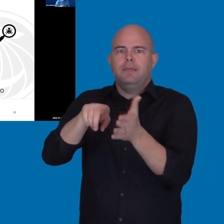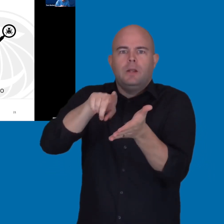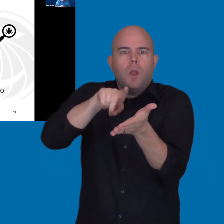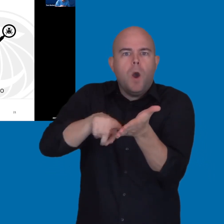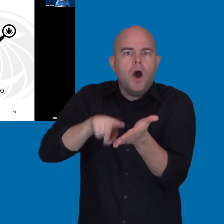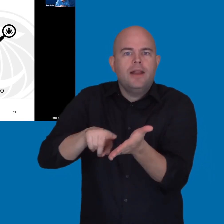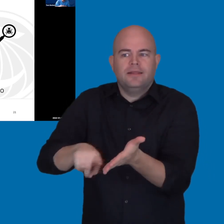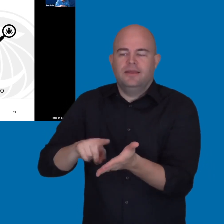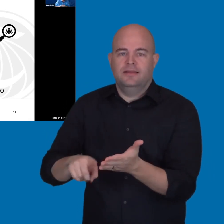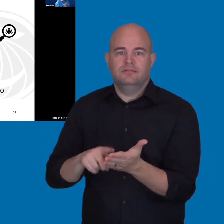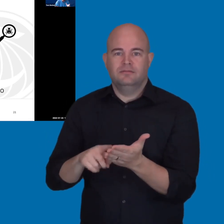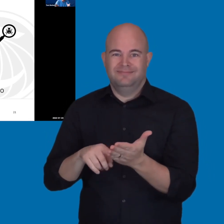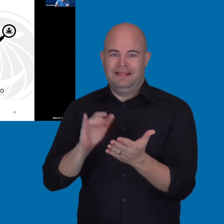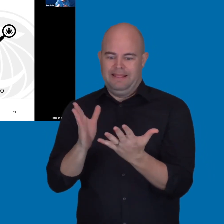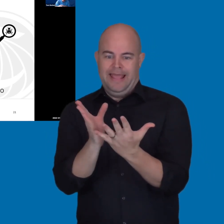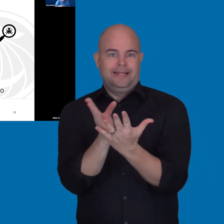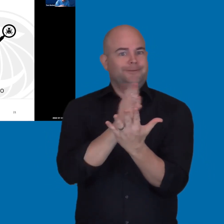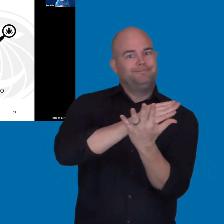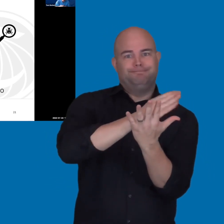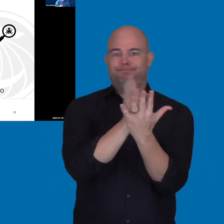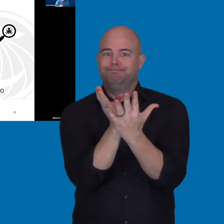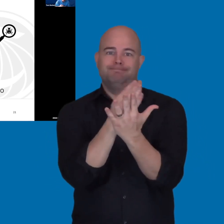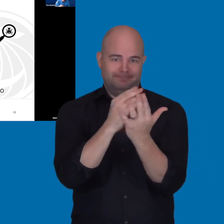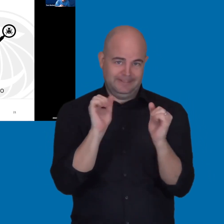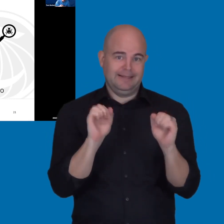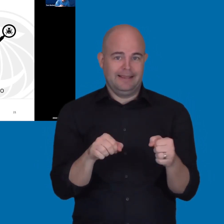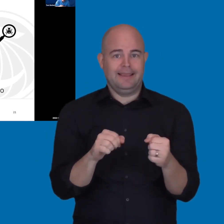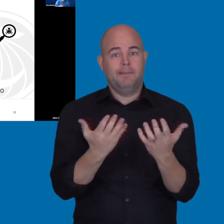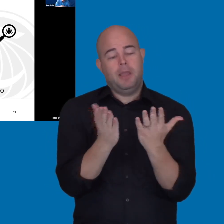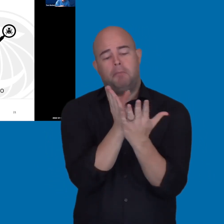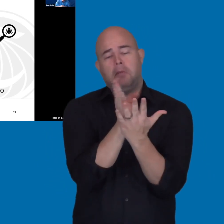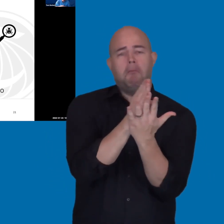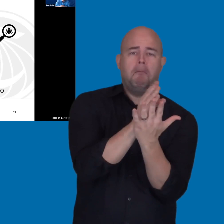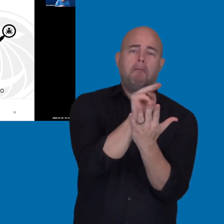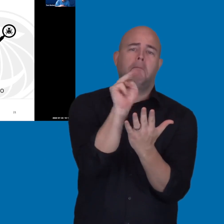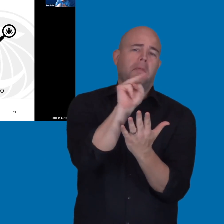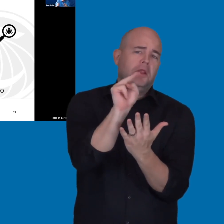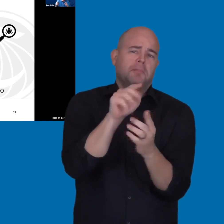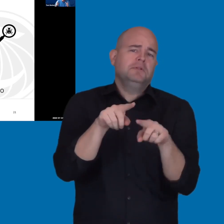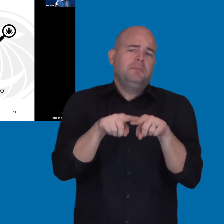depending on what the particulars are for that item.